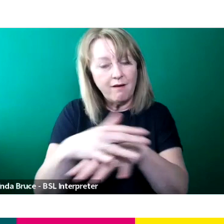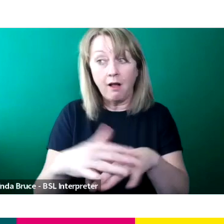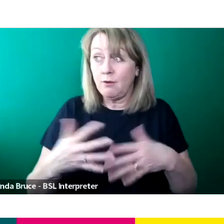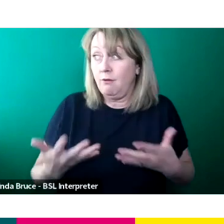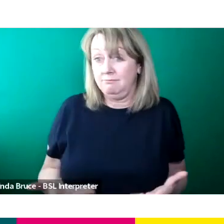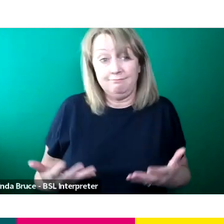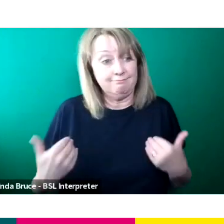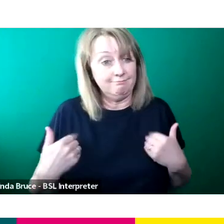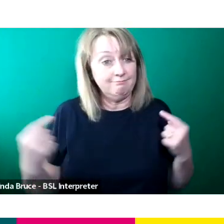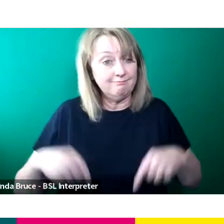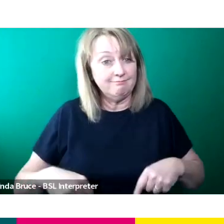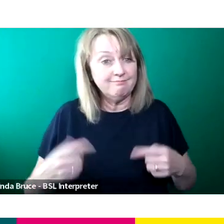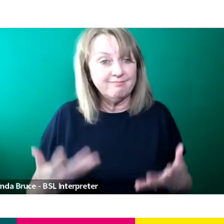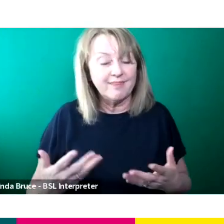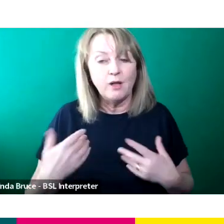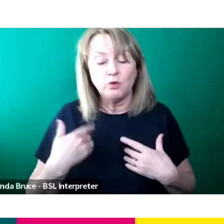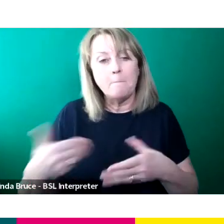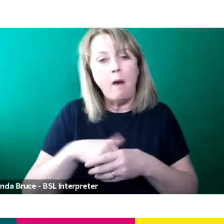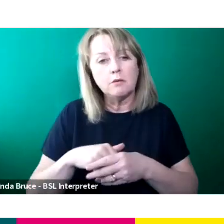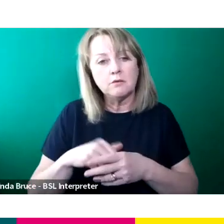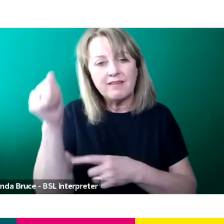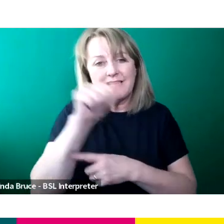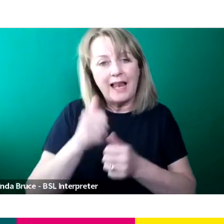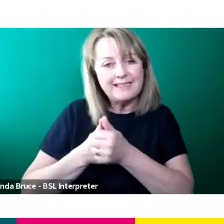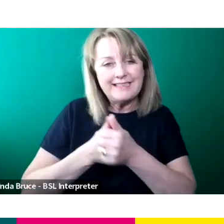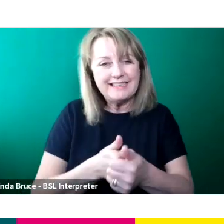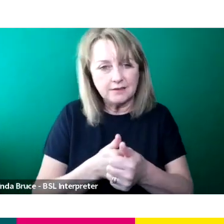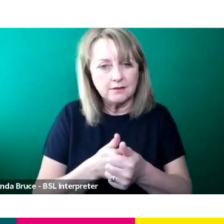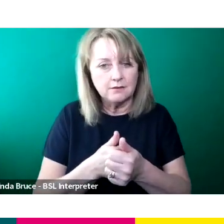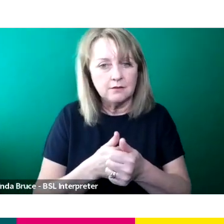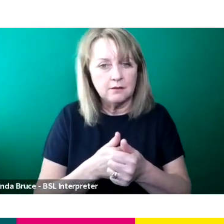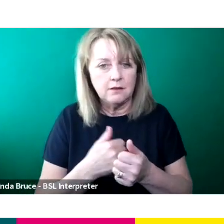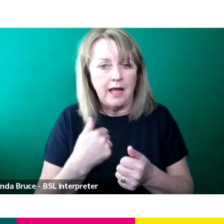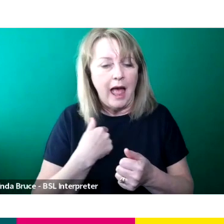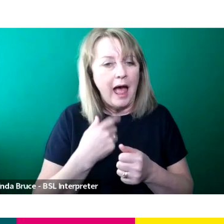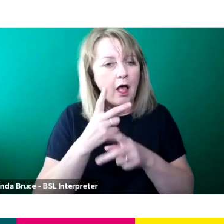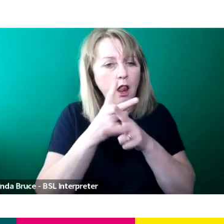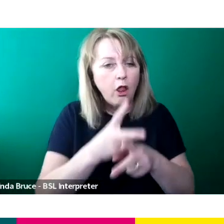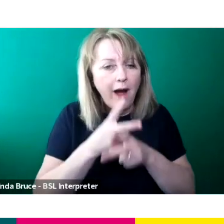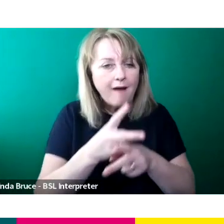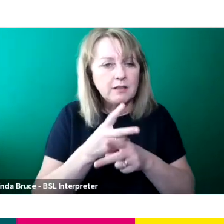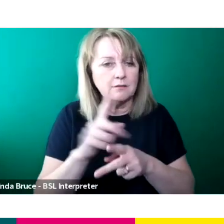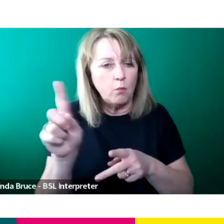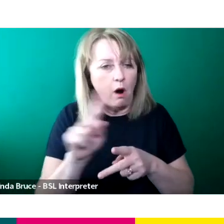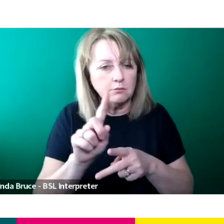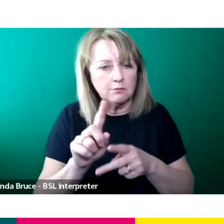And so as part as talent assistant like Lauren mentioned, I kind of look after the junior roles.